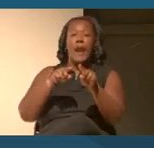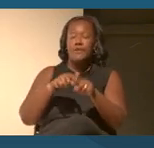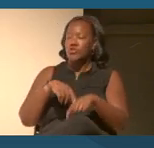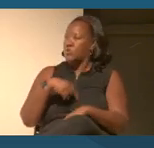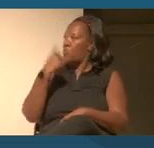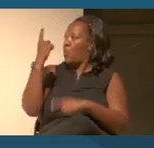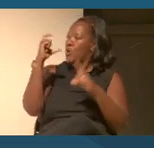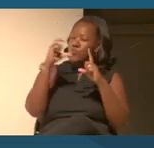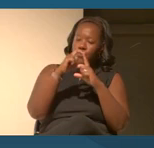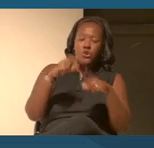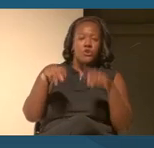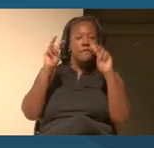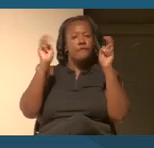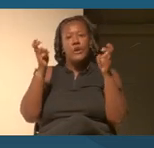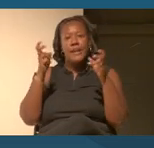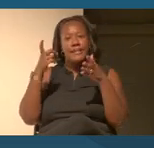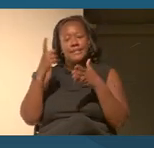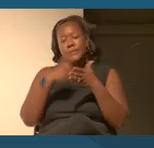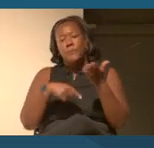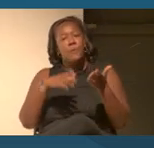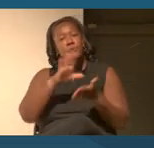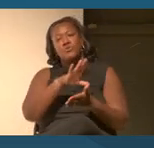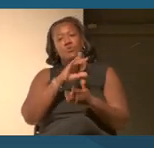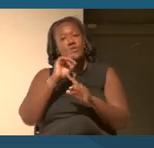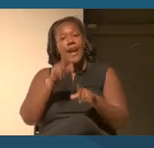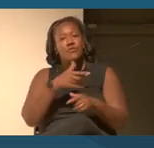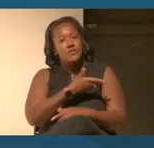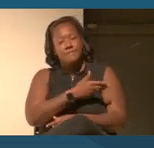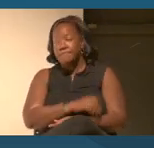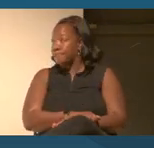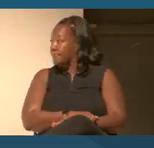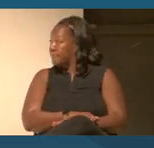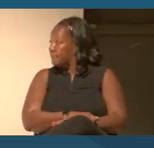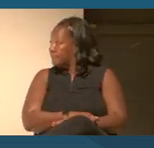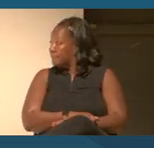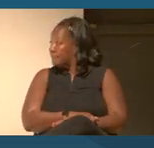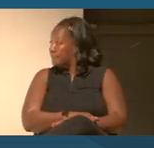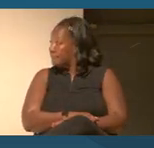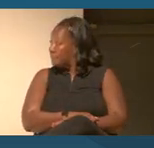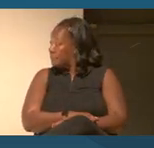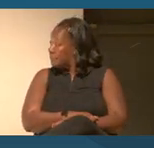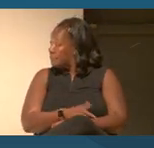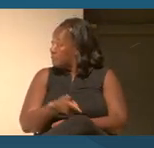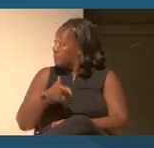But what was your initial reaction when you watch that video? OK.